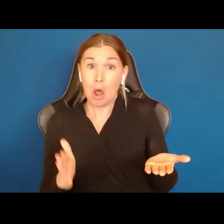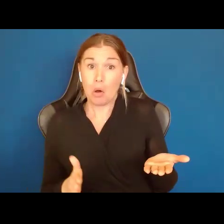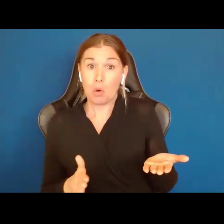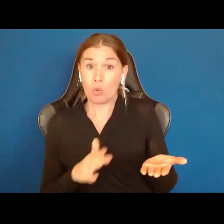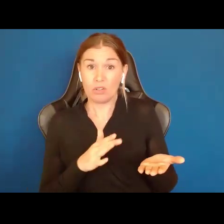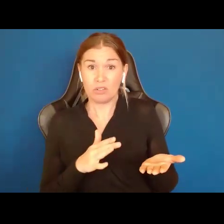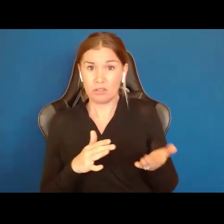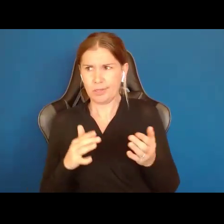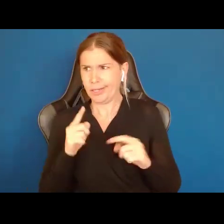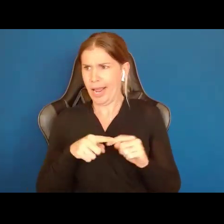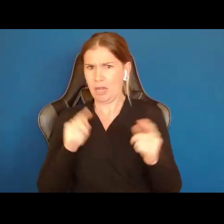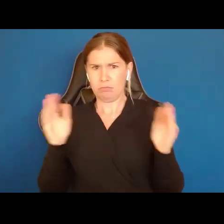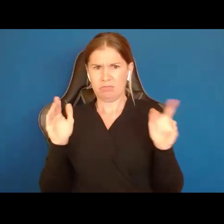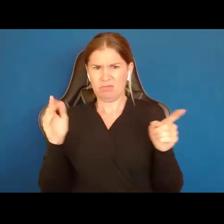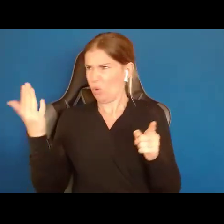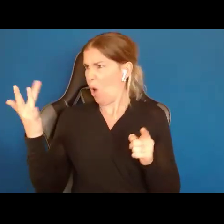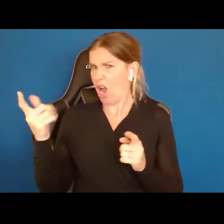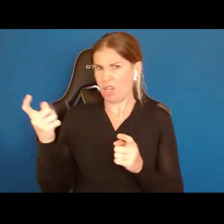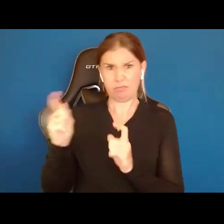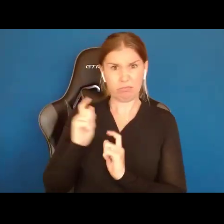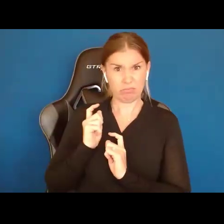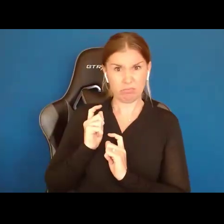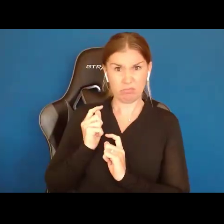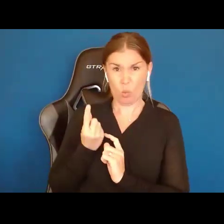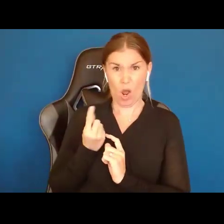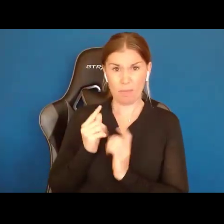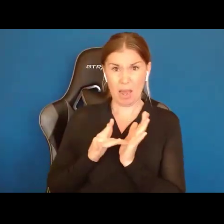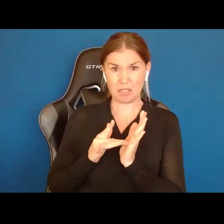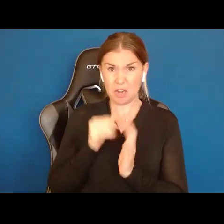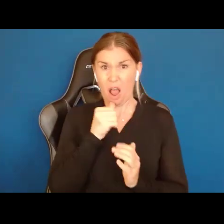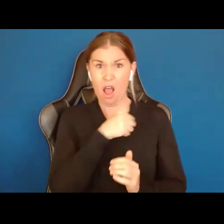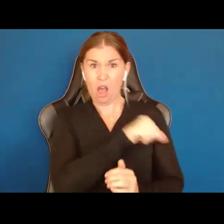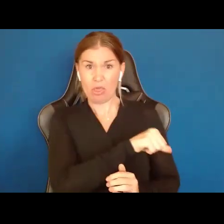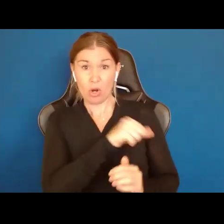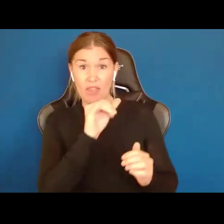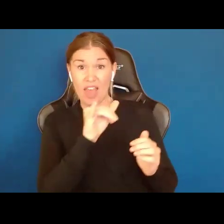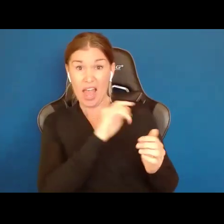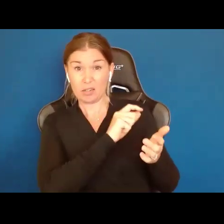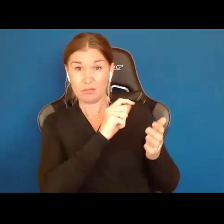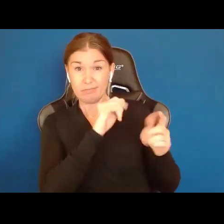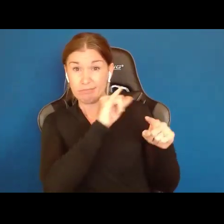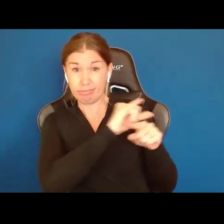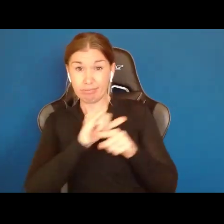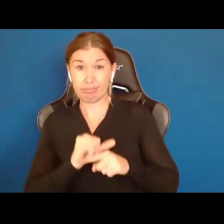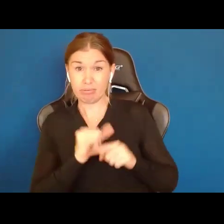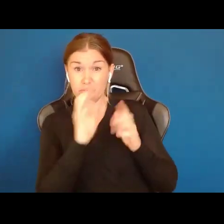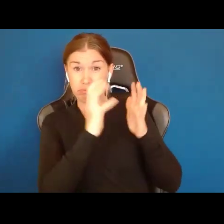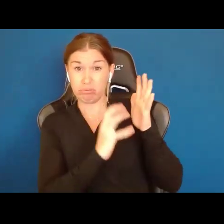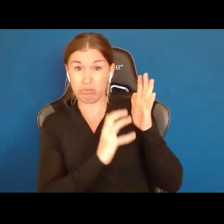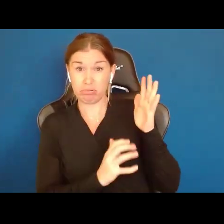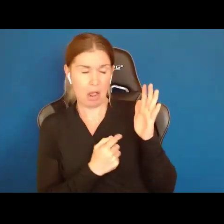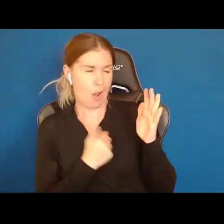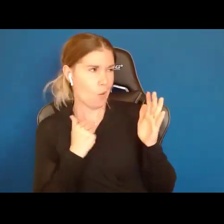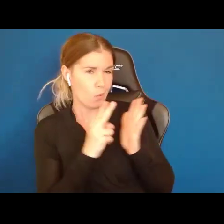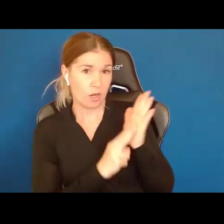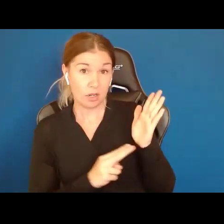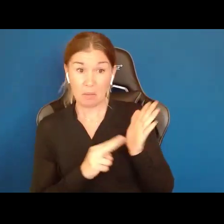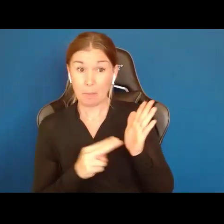I don't know why the doctor prescribed one and not the other and I am not reading that tiny fine print on the bottle. Does that mean I am incapacitated or incapable of taking care